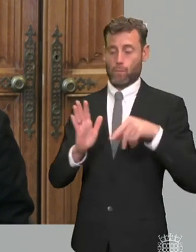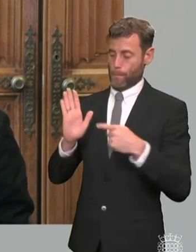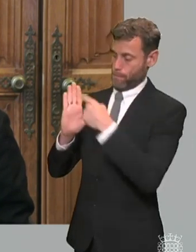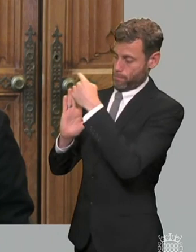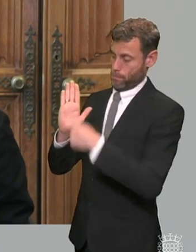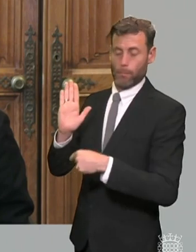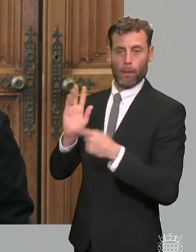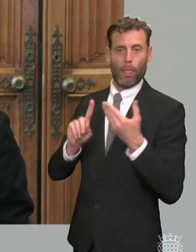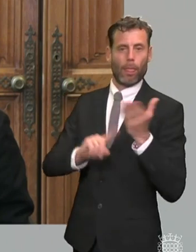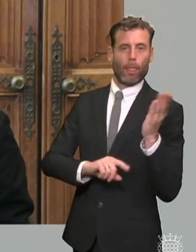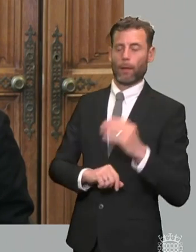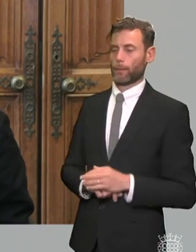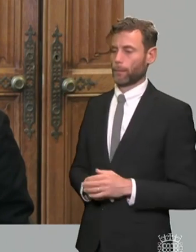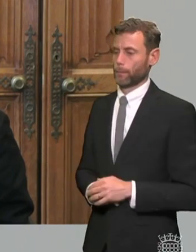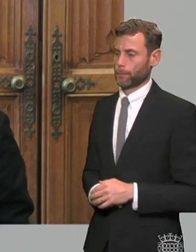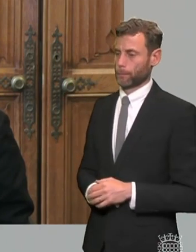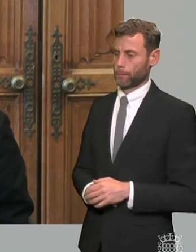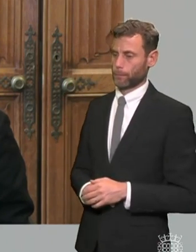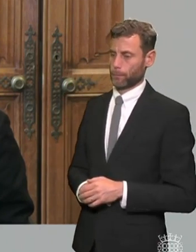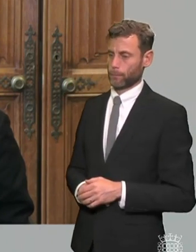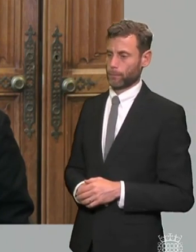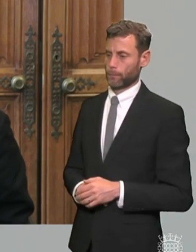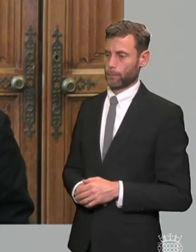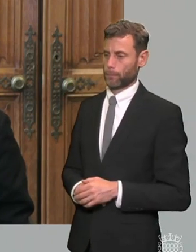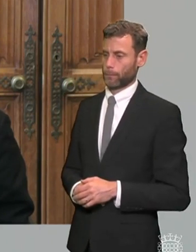propose to support disadvantaged children with descent who faced additional challenges